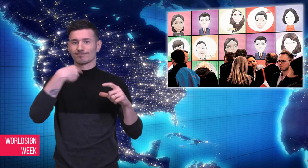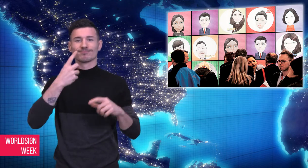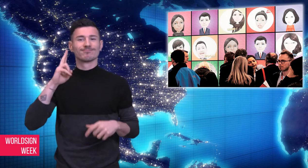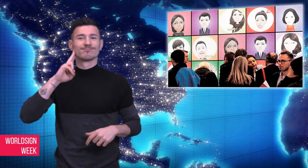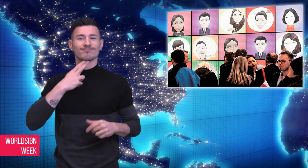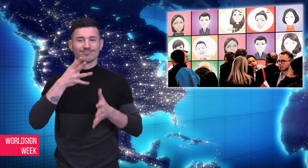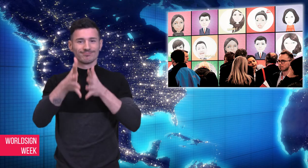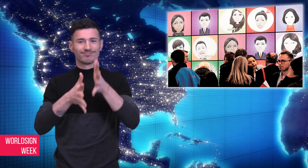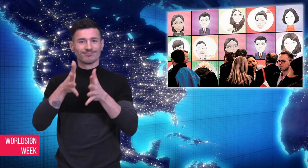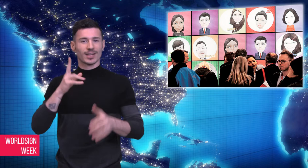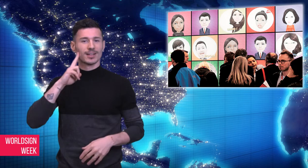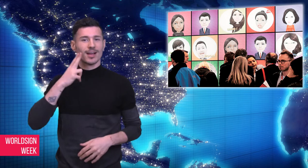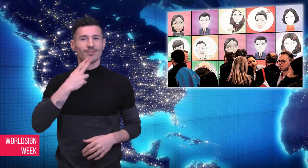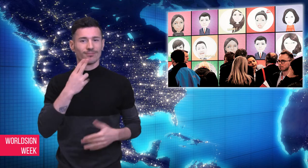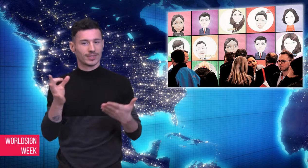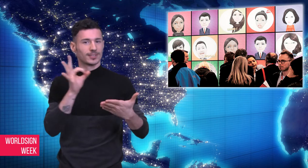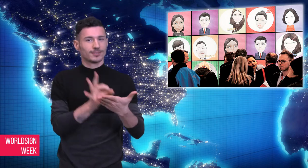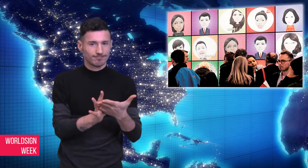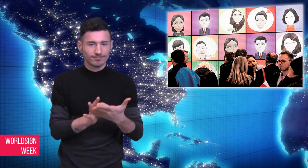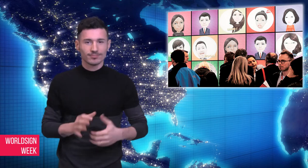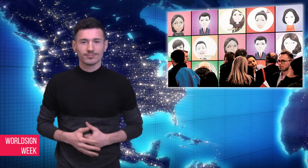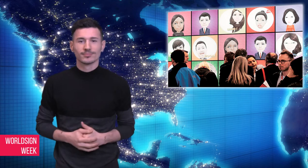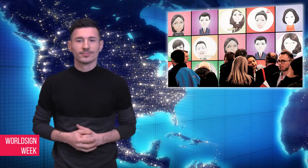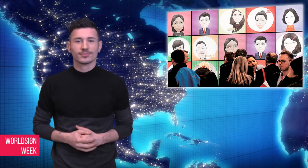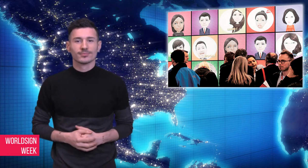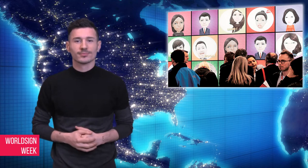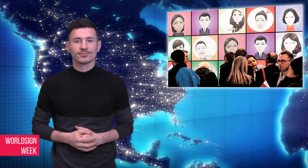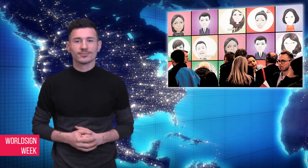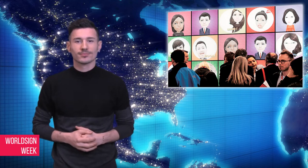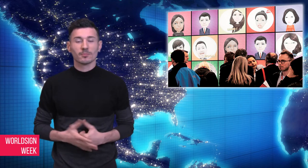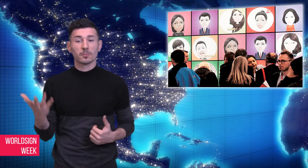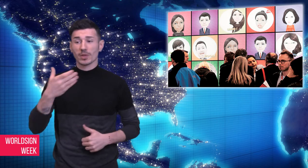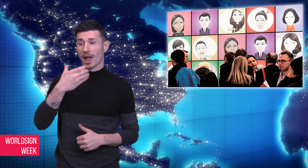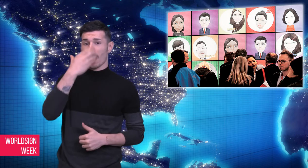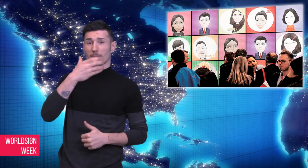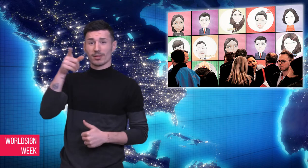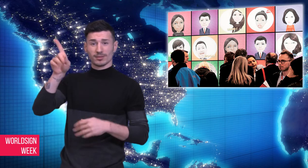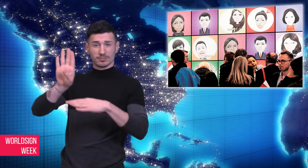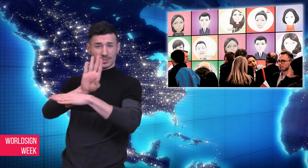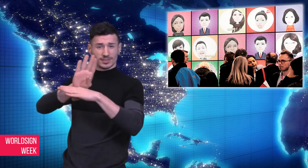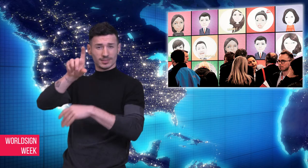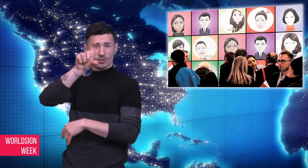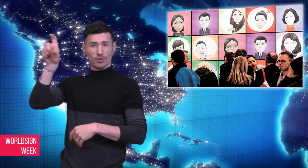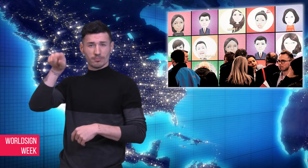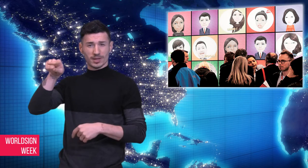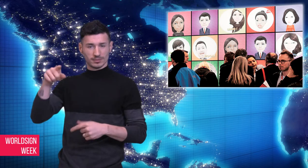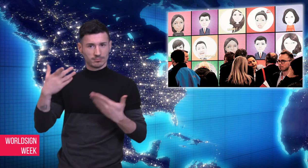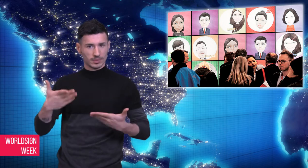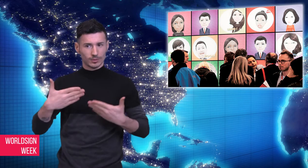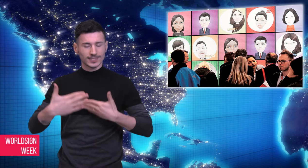and a person signing the word “Deaf”. Apple is now trying to